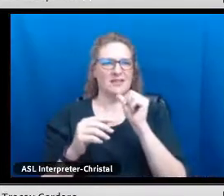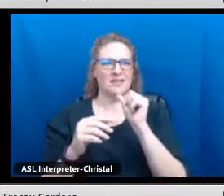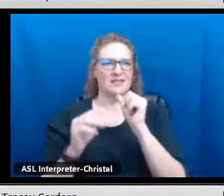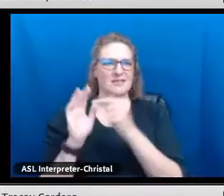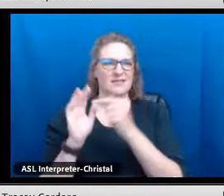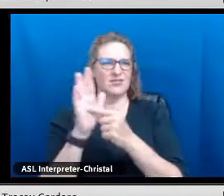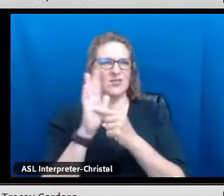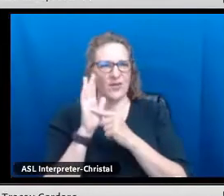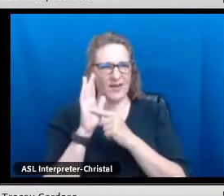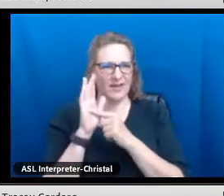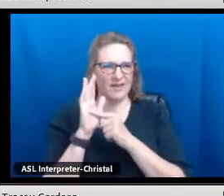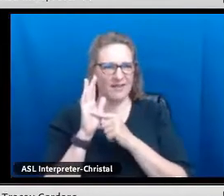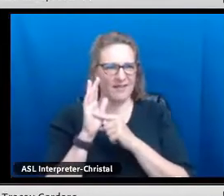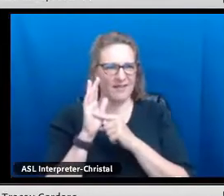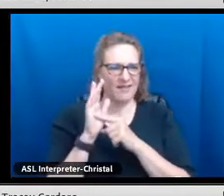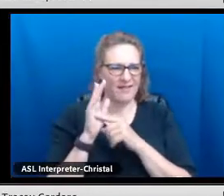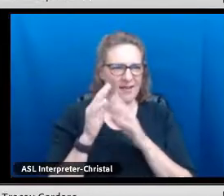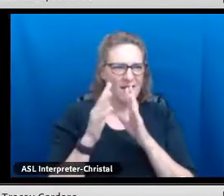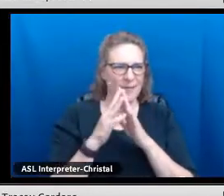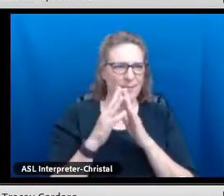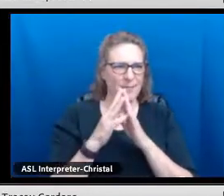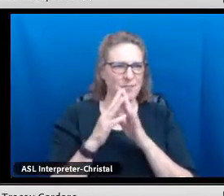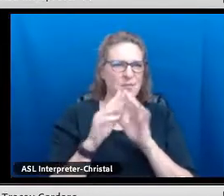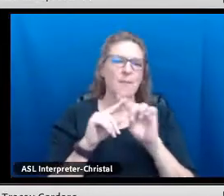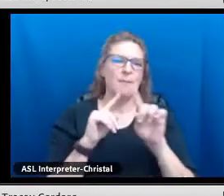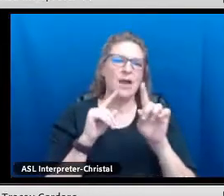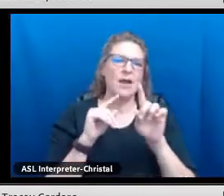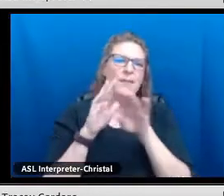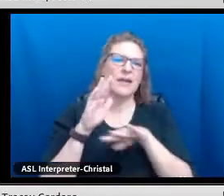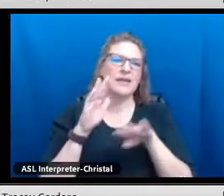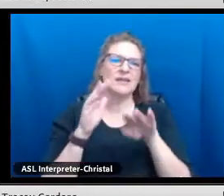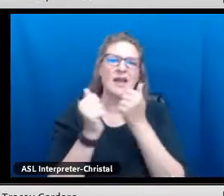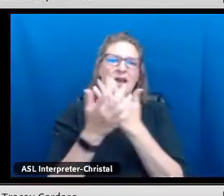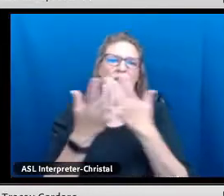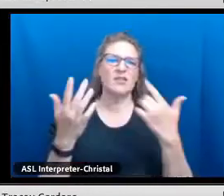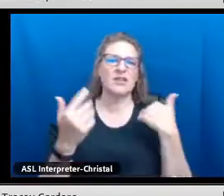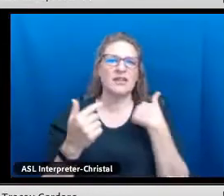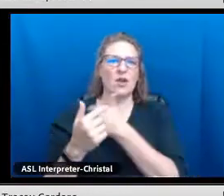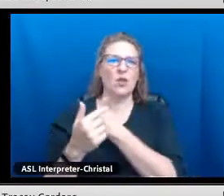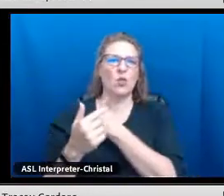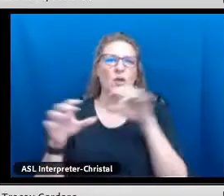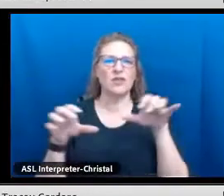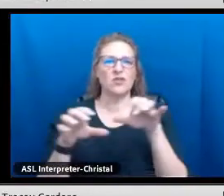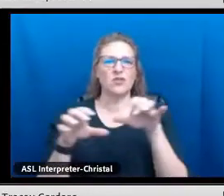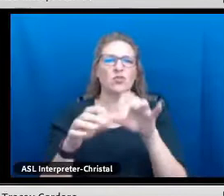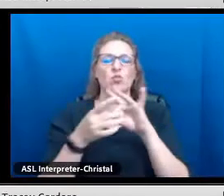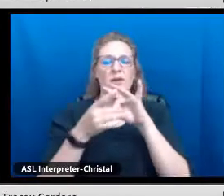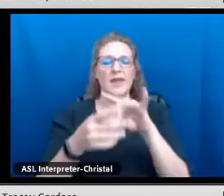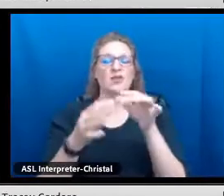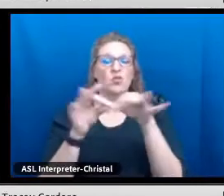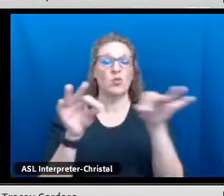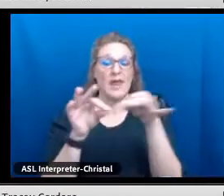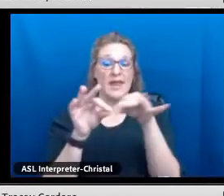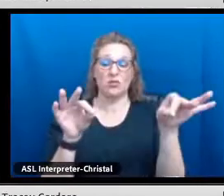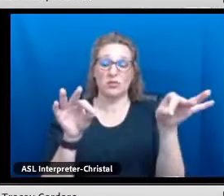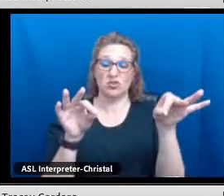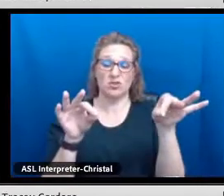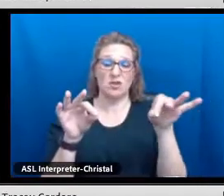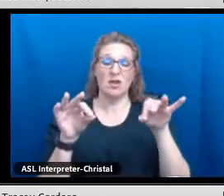I'm sorry that ours was not up to par here to show as it was, but basically, everything